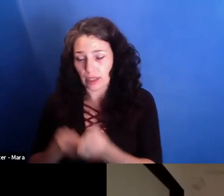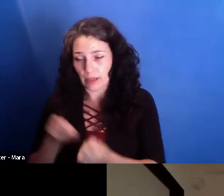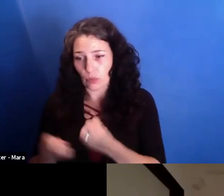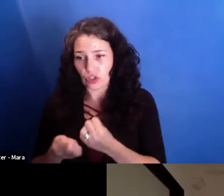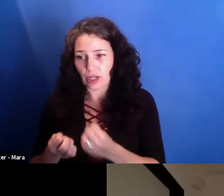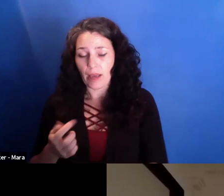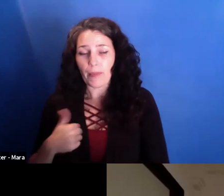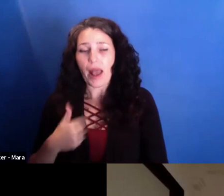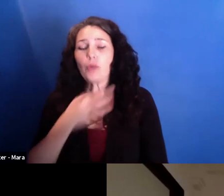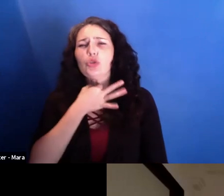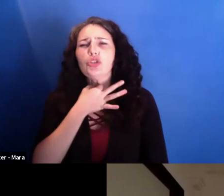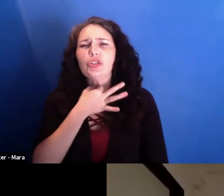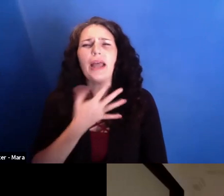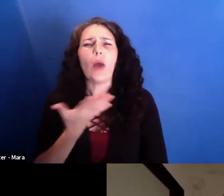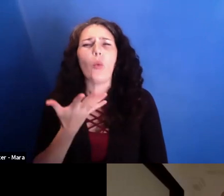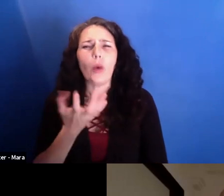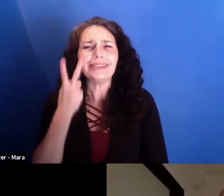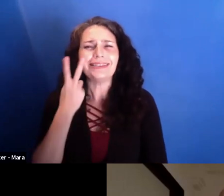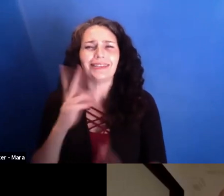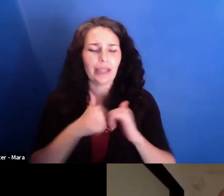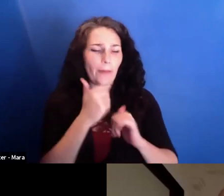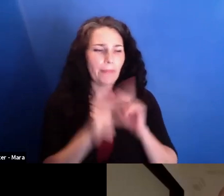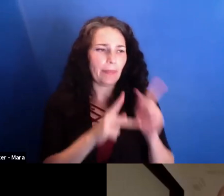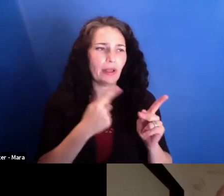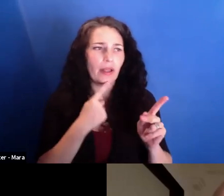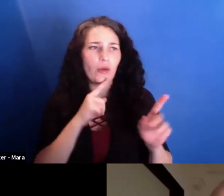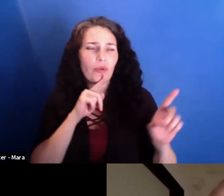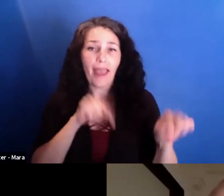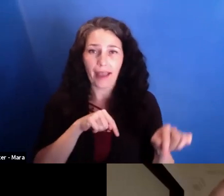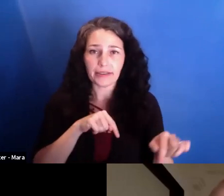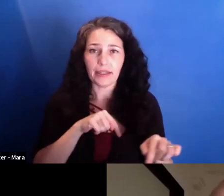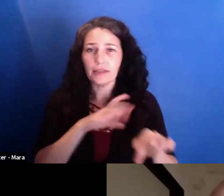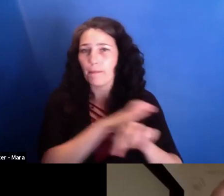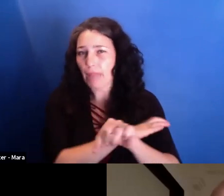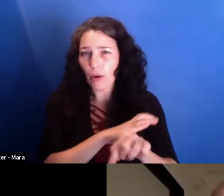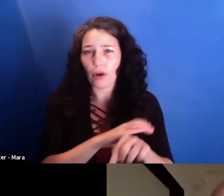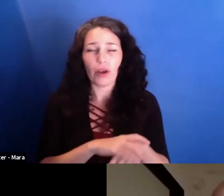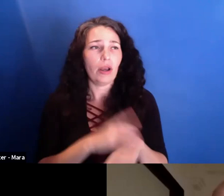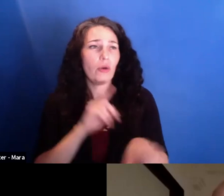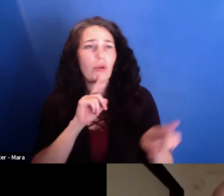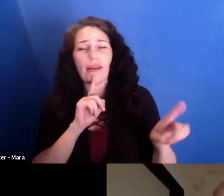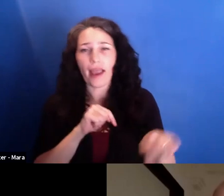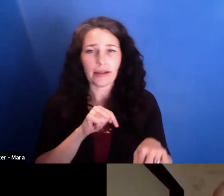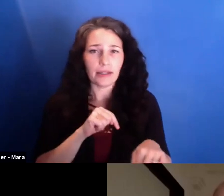people react to responsibility, and what is the attitude of people. And that was also the--